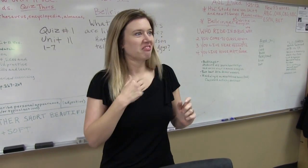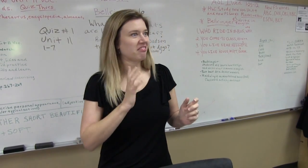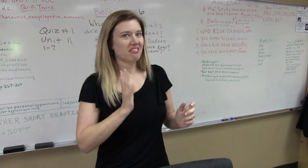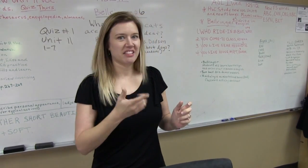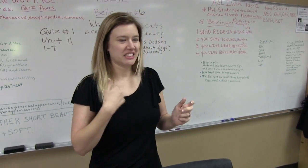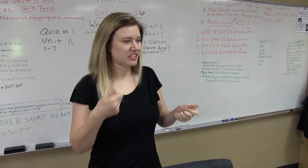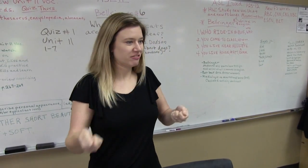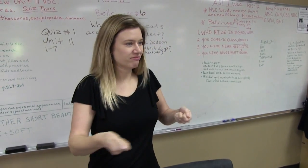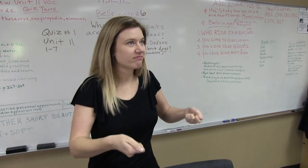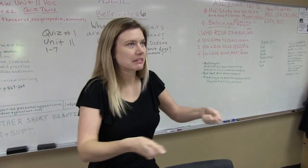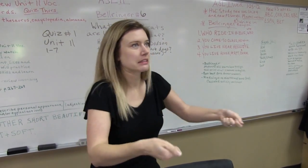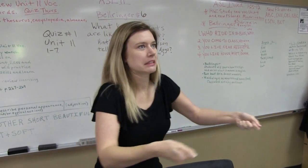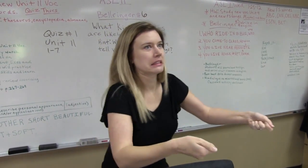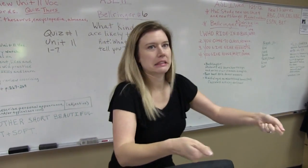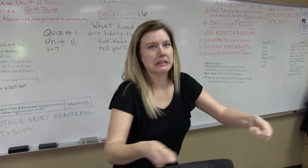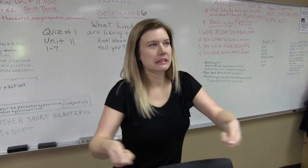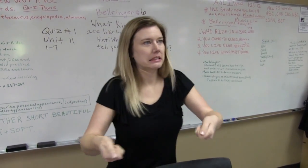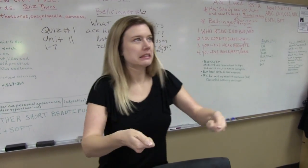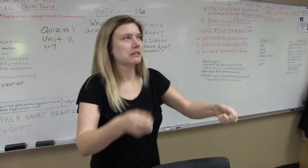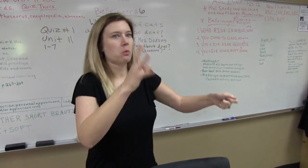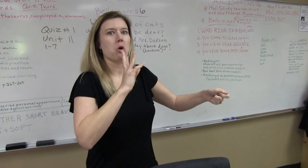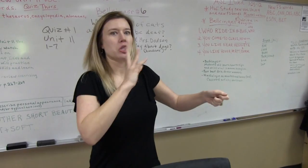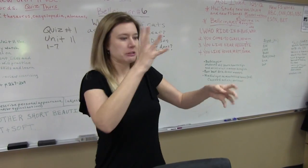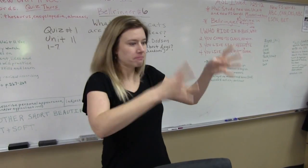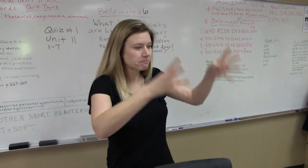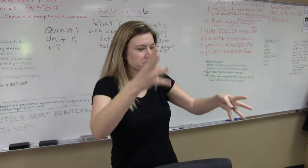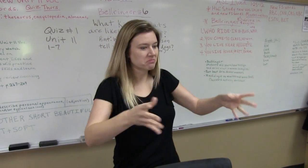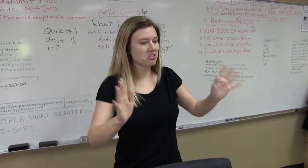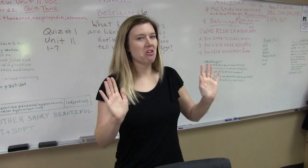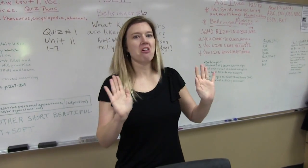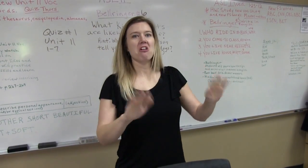I'm thinking I'll just get some pots and pans, and I'll just put them right down there to